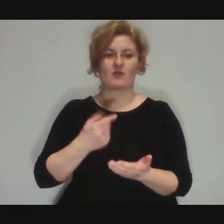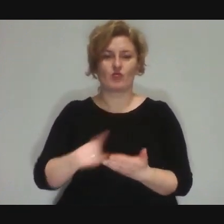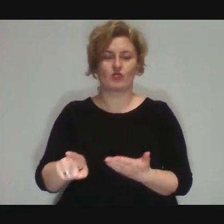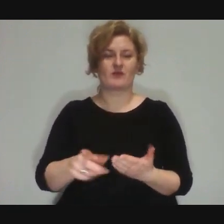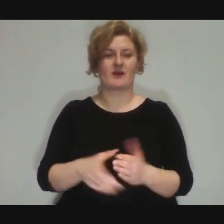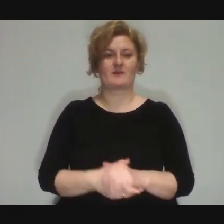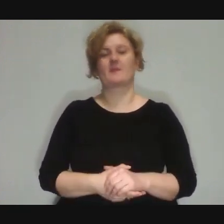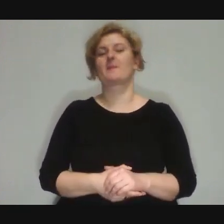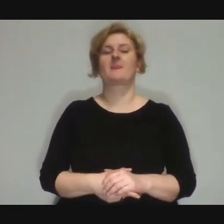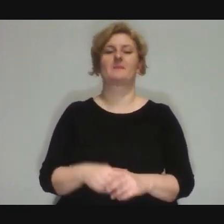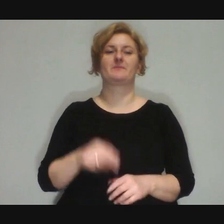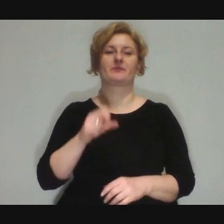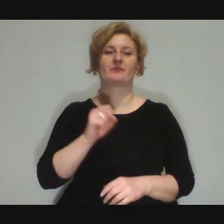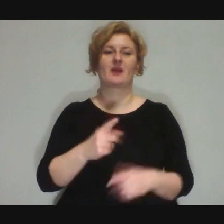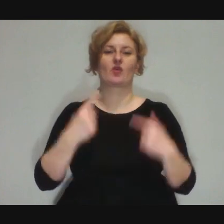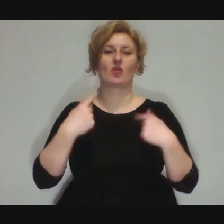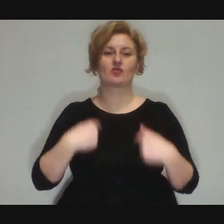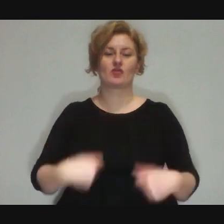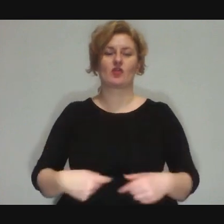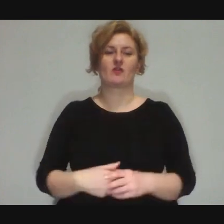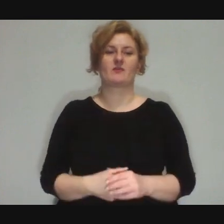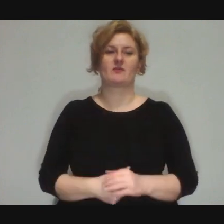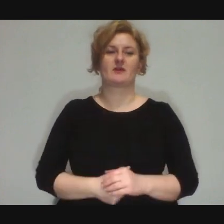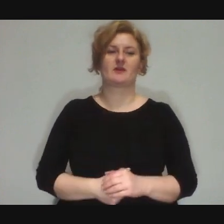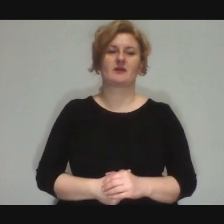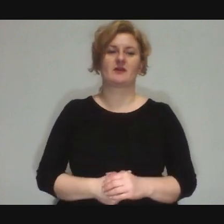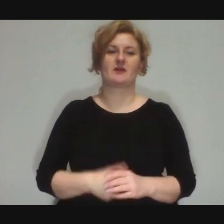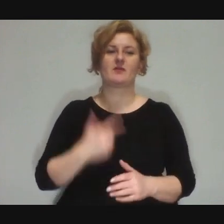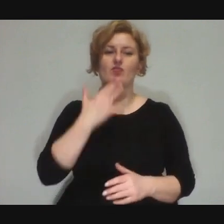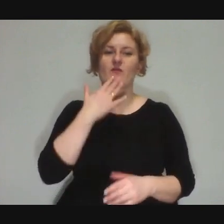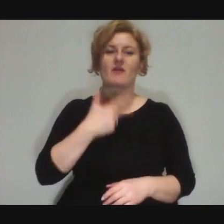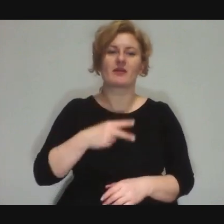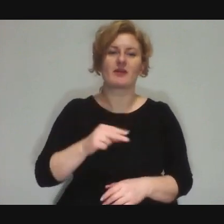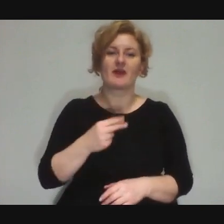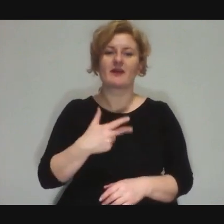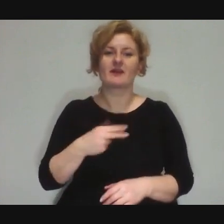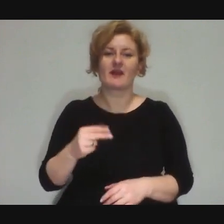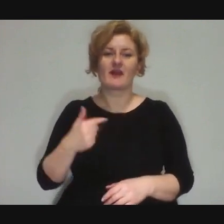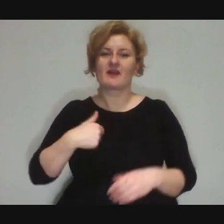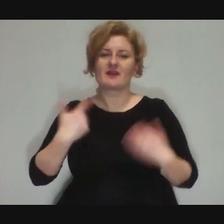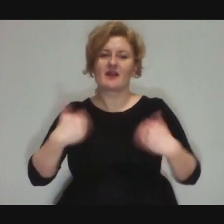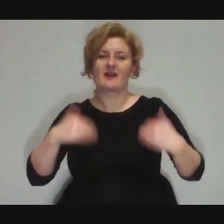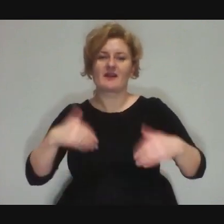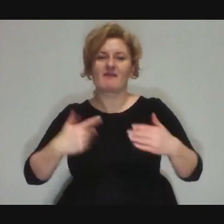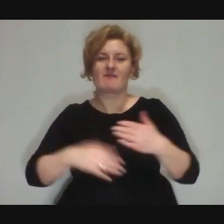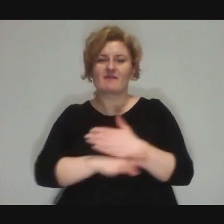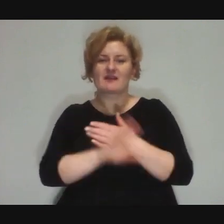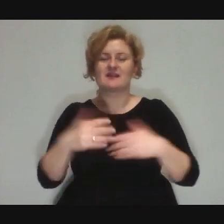Such people immediately say "no! No way!"